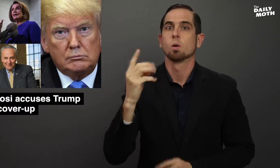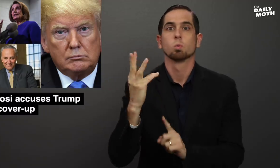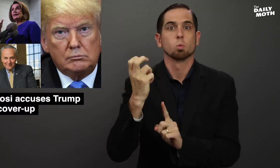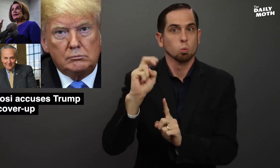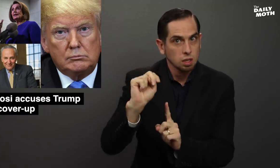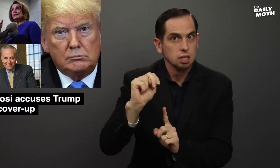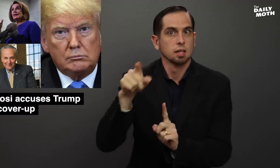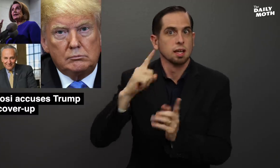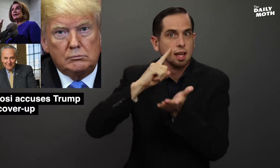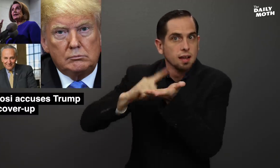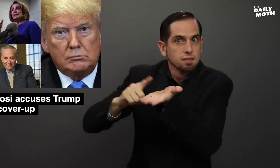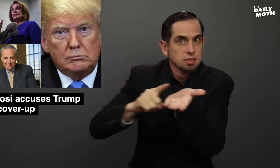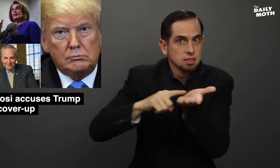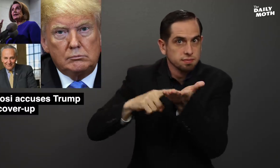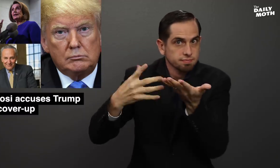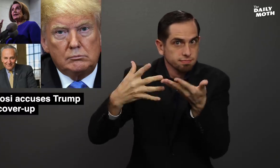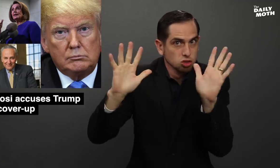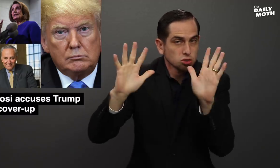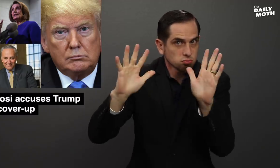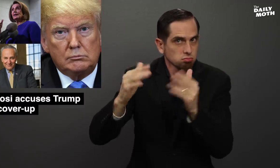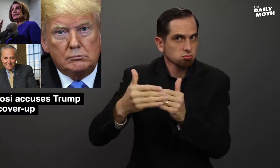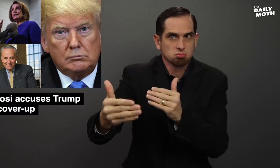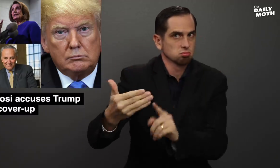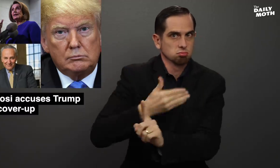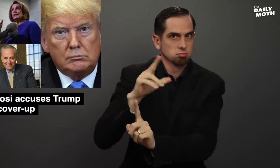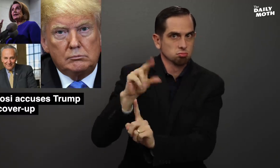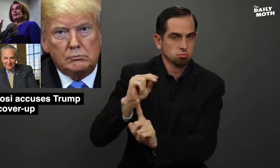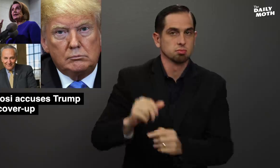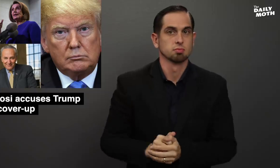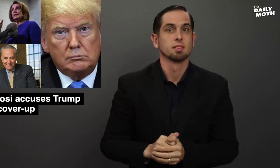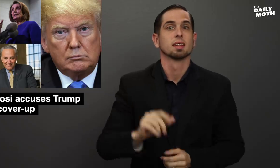once the investigations are finished,